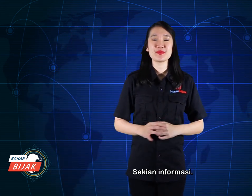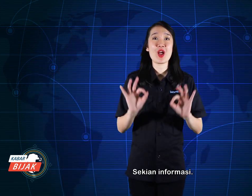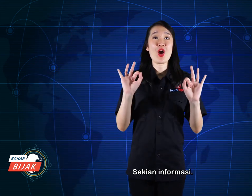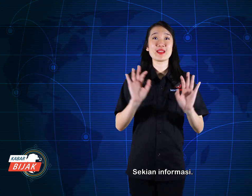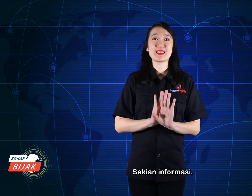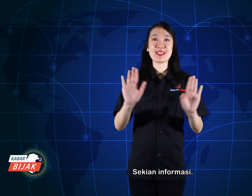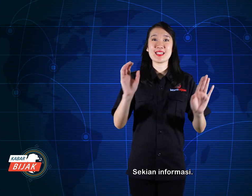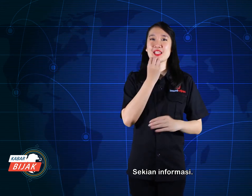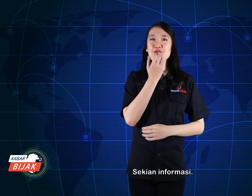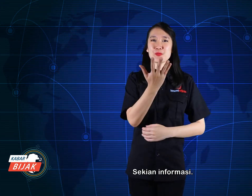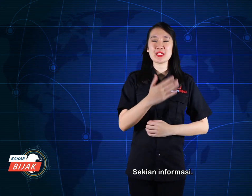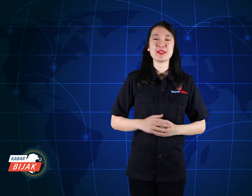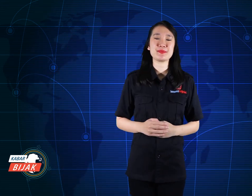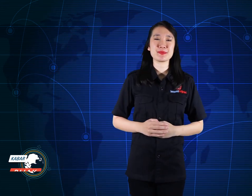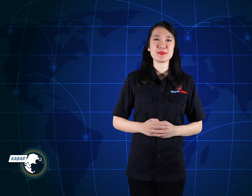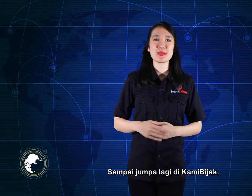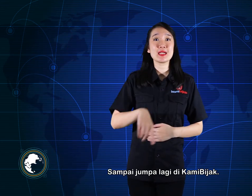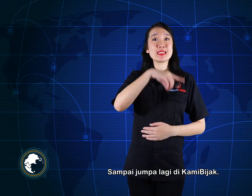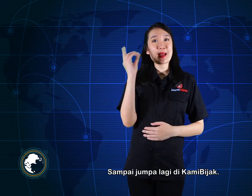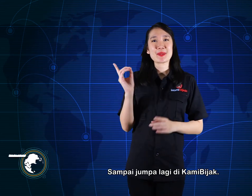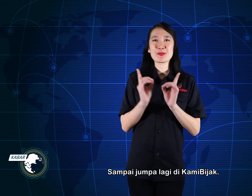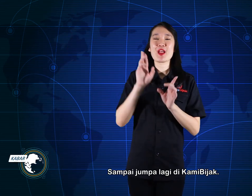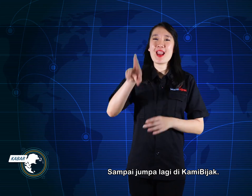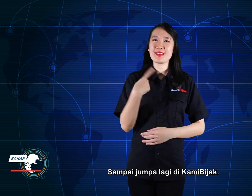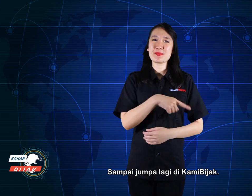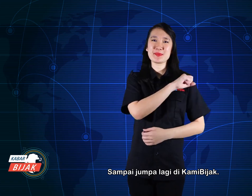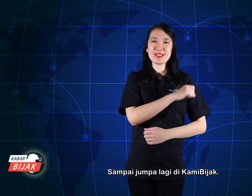So much information. See you again at KamiBijak.